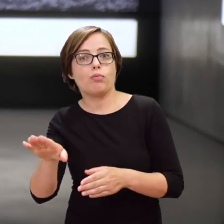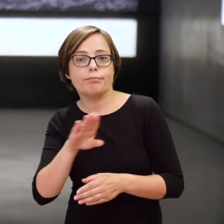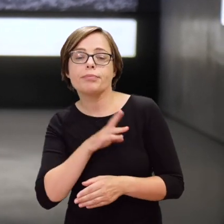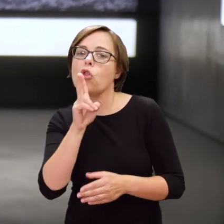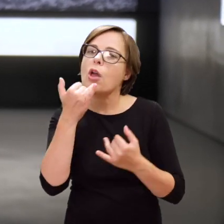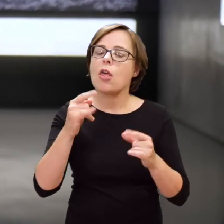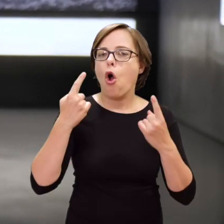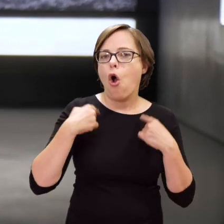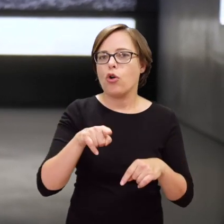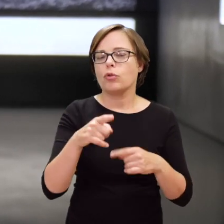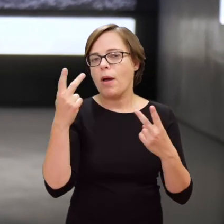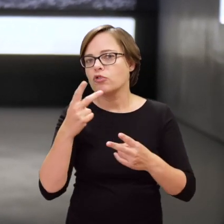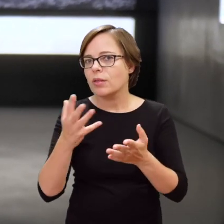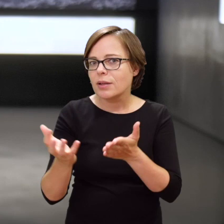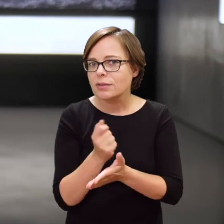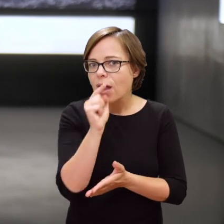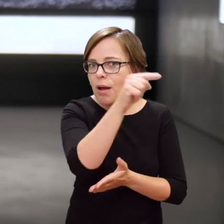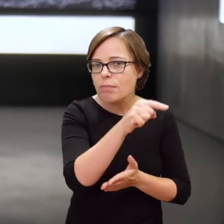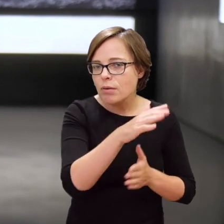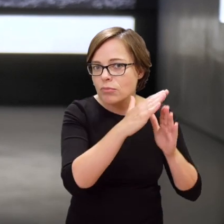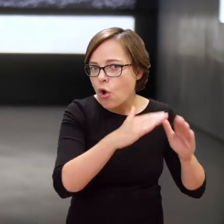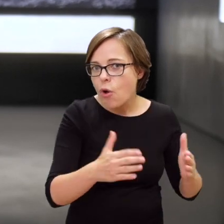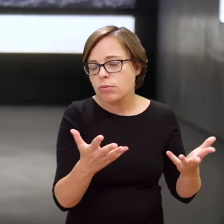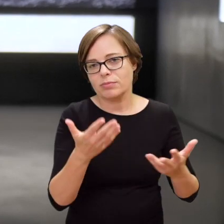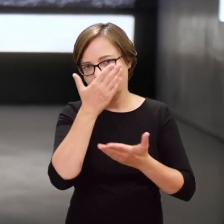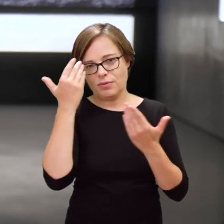and someone else came across her diary and took it to Majdanek?